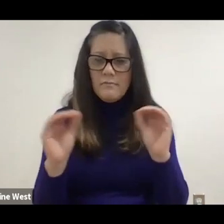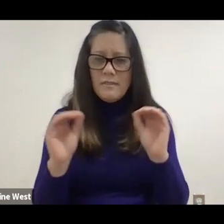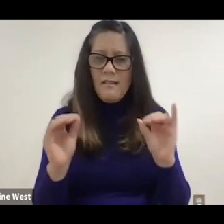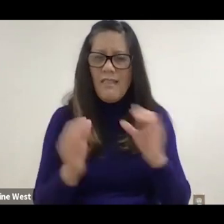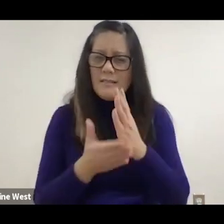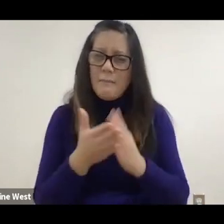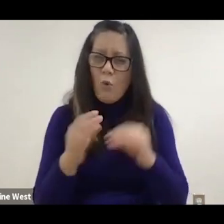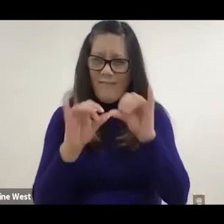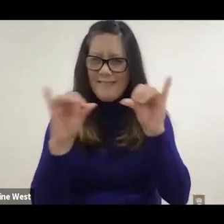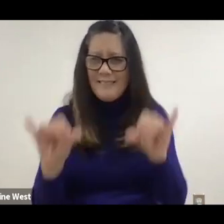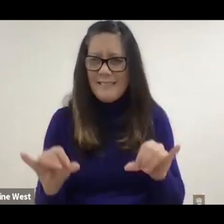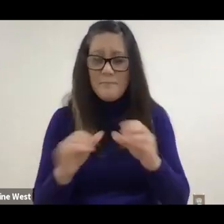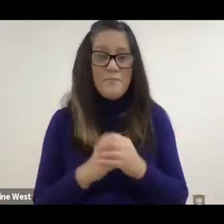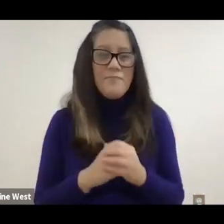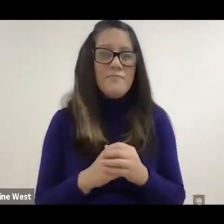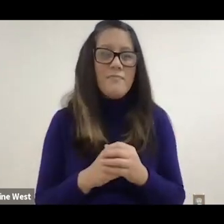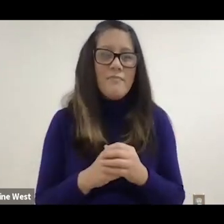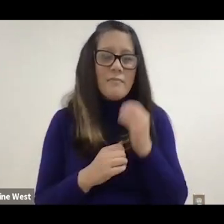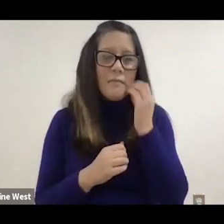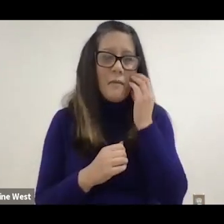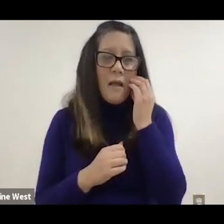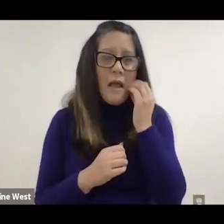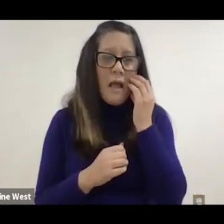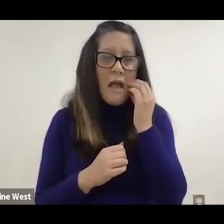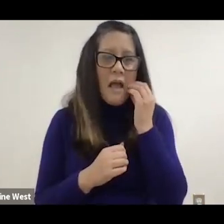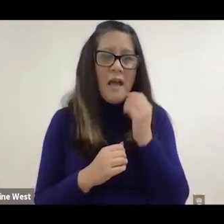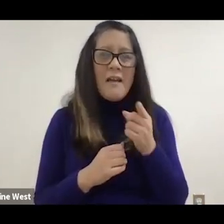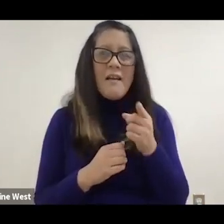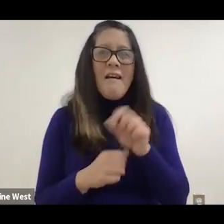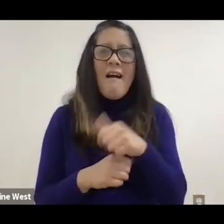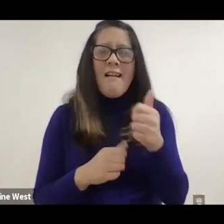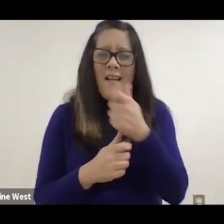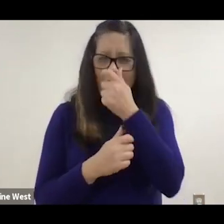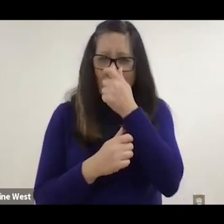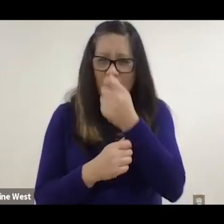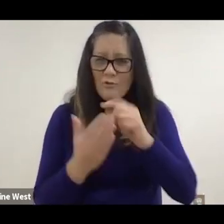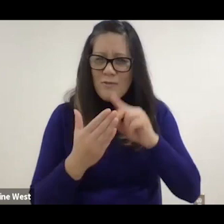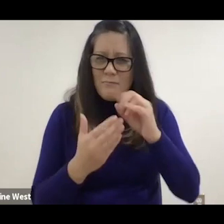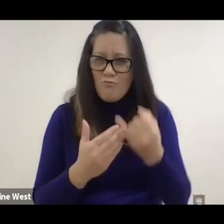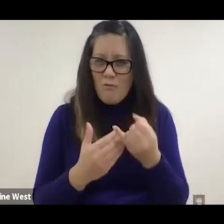right? Because it's part of the system. This is an interesting another